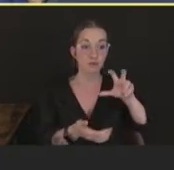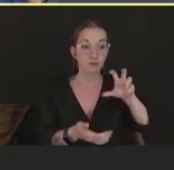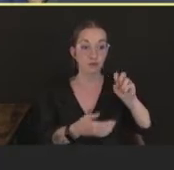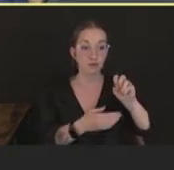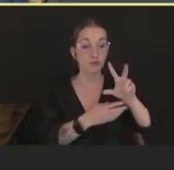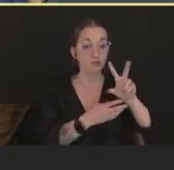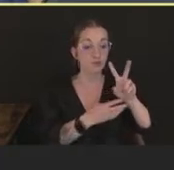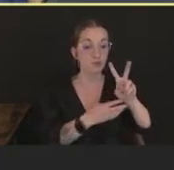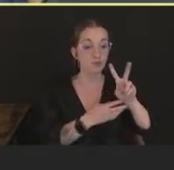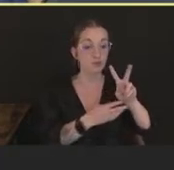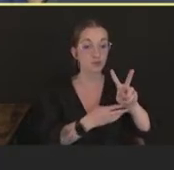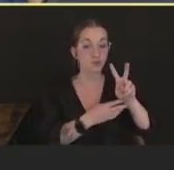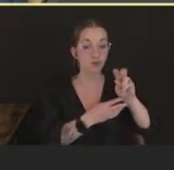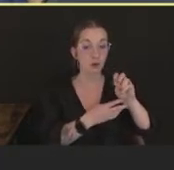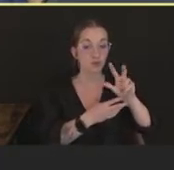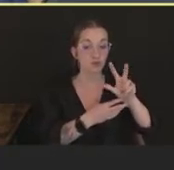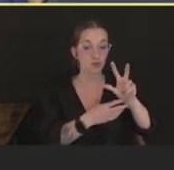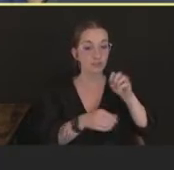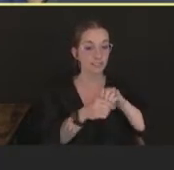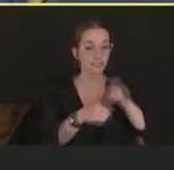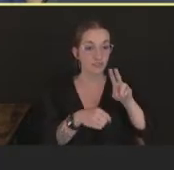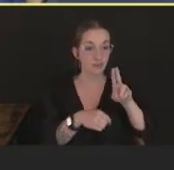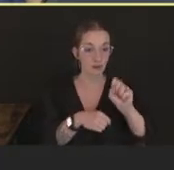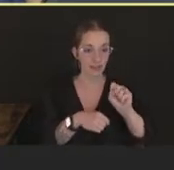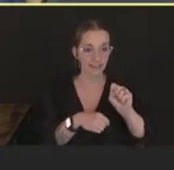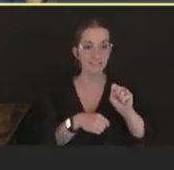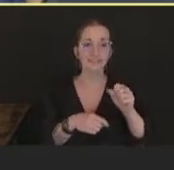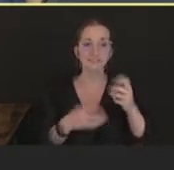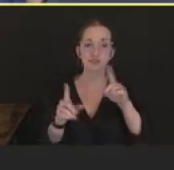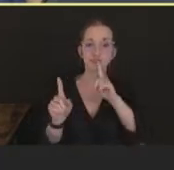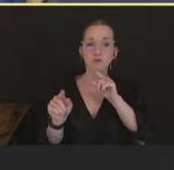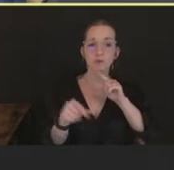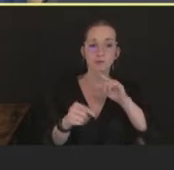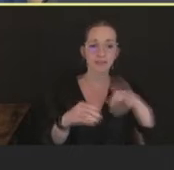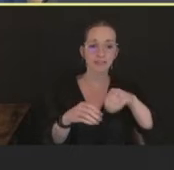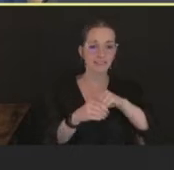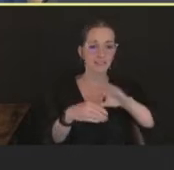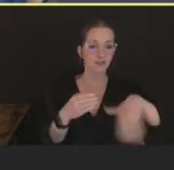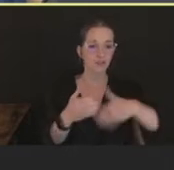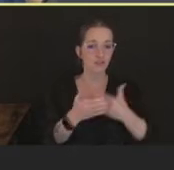have been recorded -- reported in all 50 states, including Puerto Rico. Next slide.